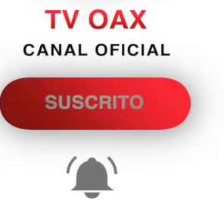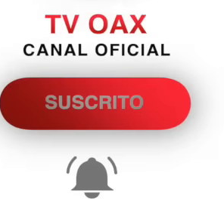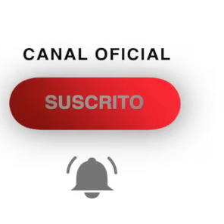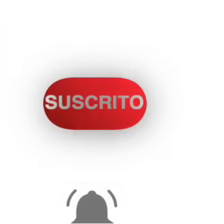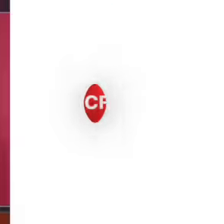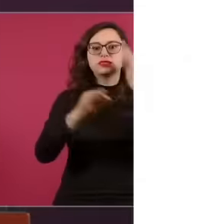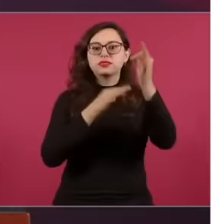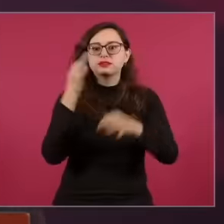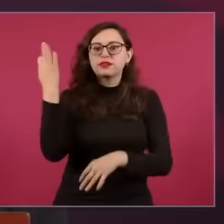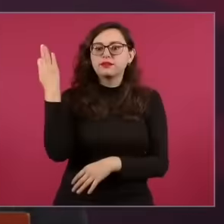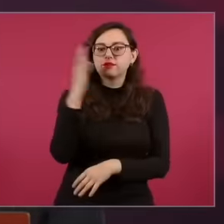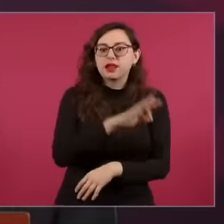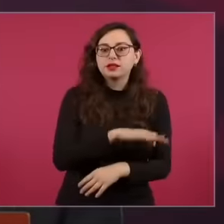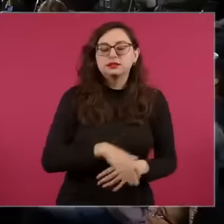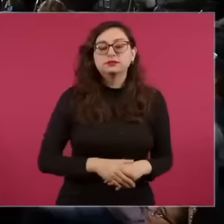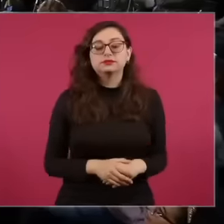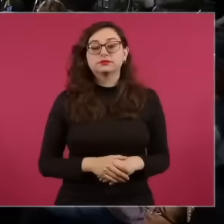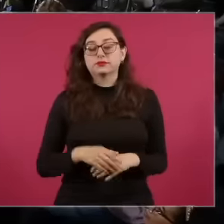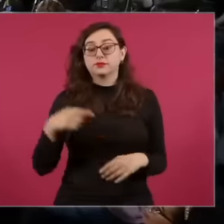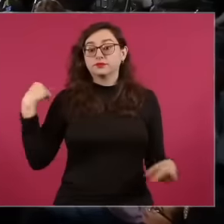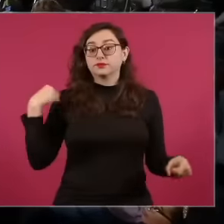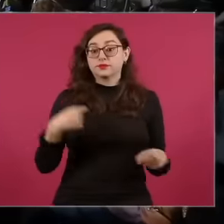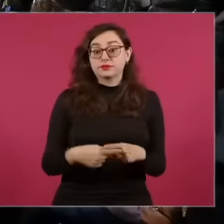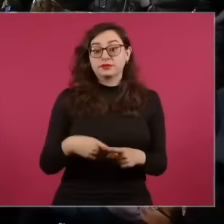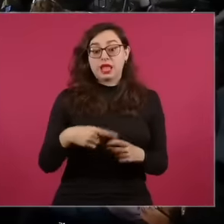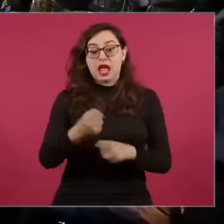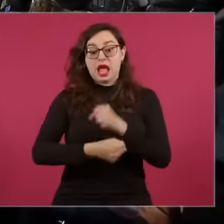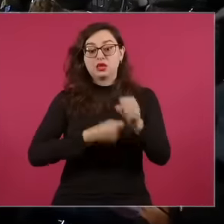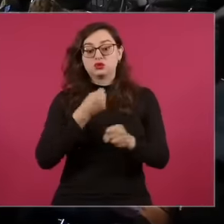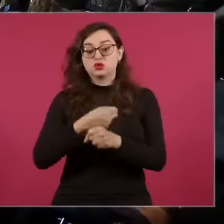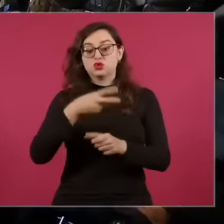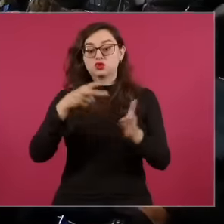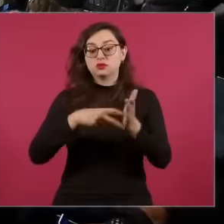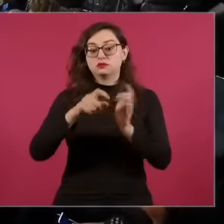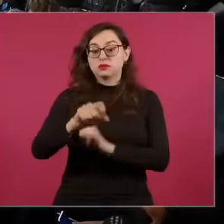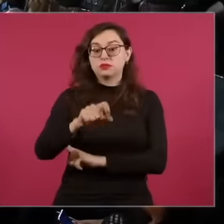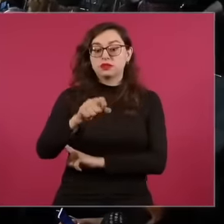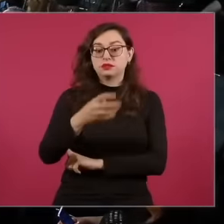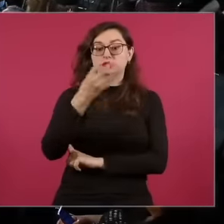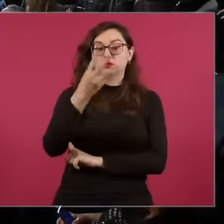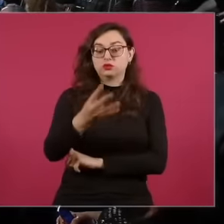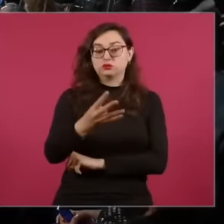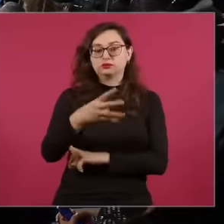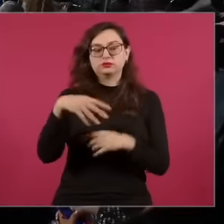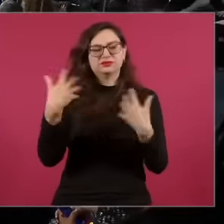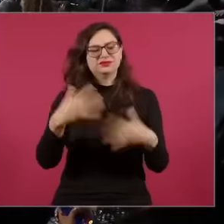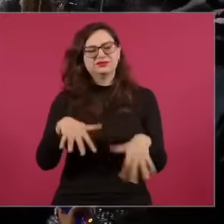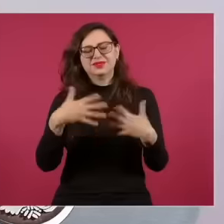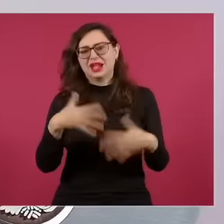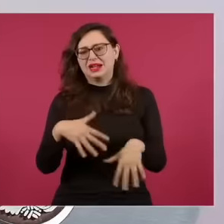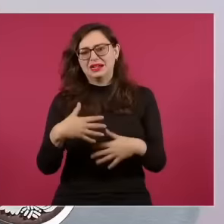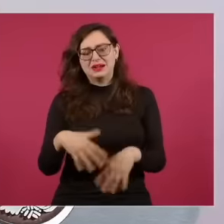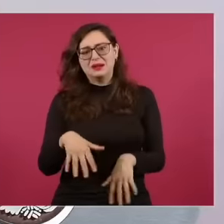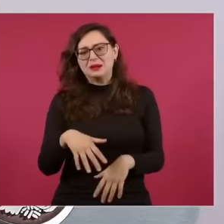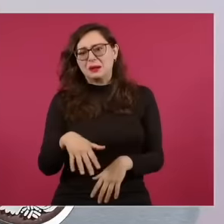Mexico this year we have experienced one of the largest media and digital campaigns that have been